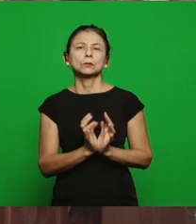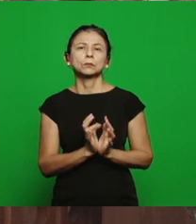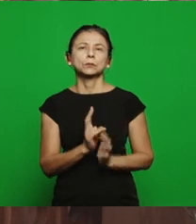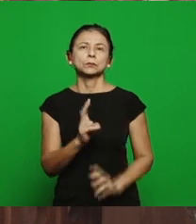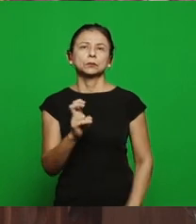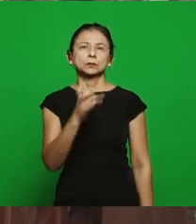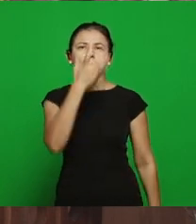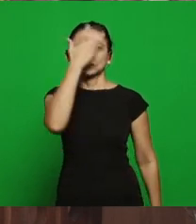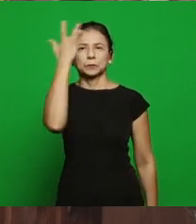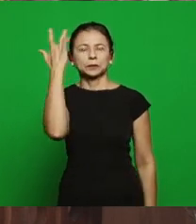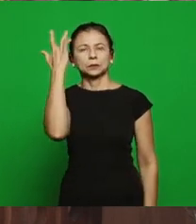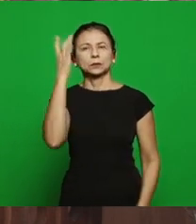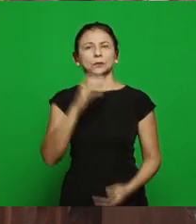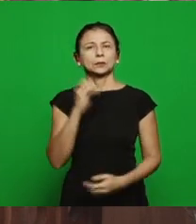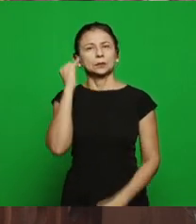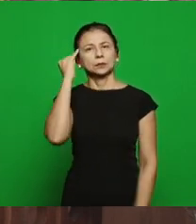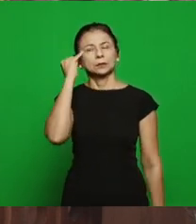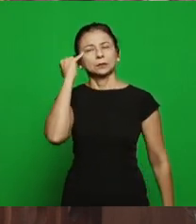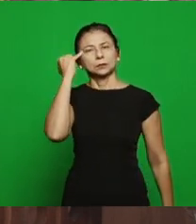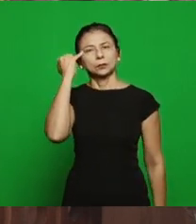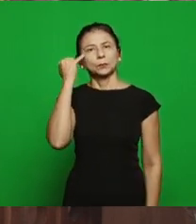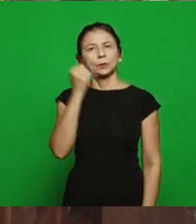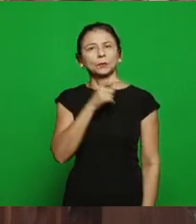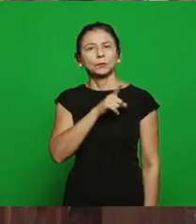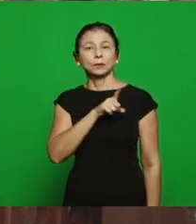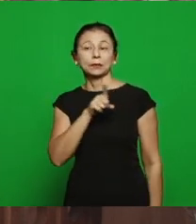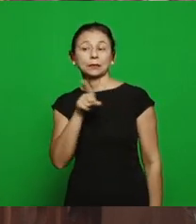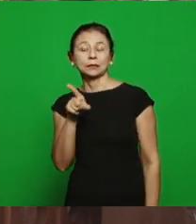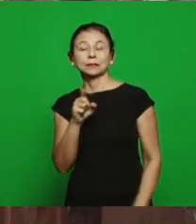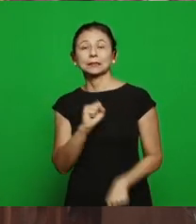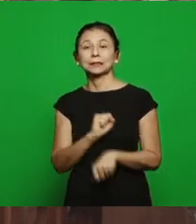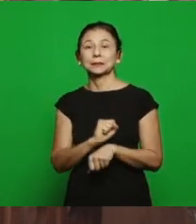in Japan waiting to be baptized